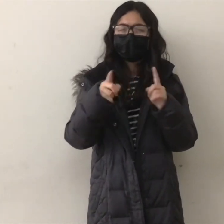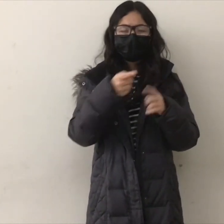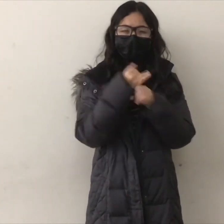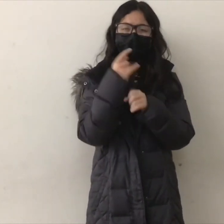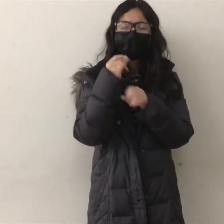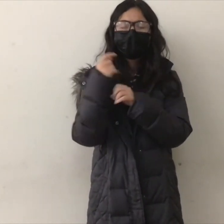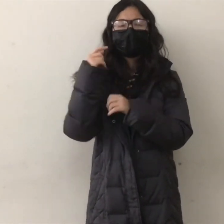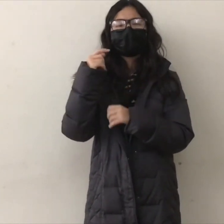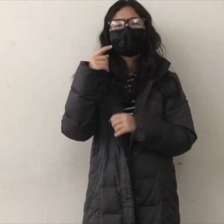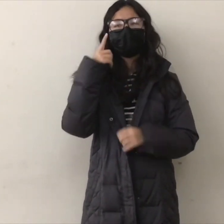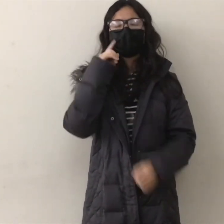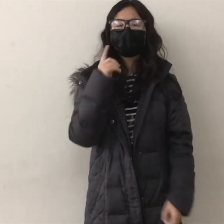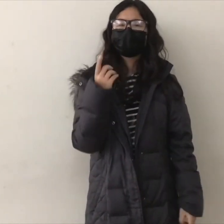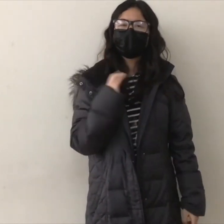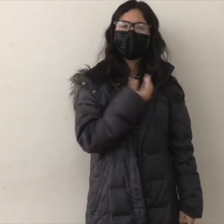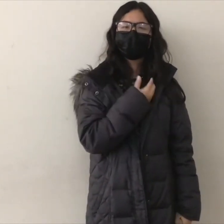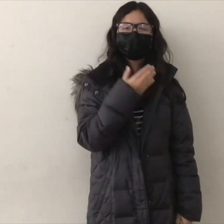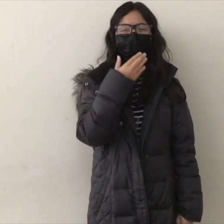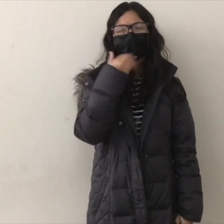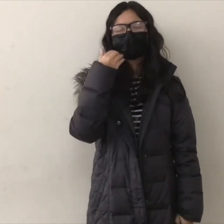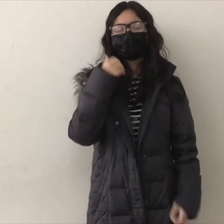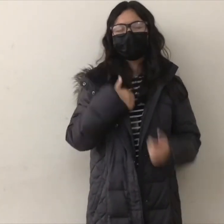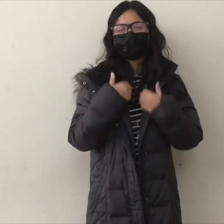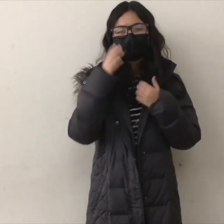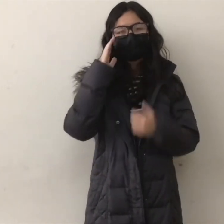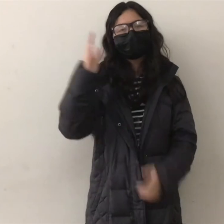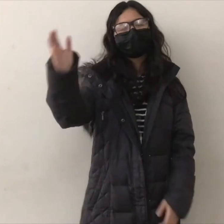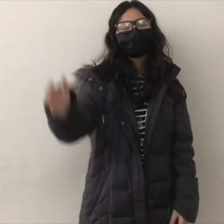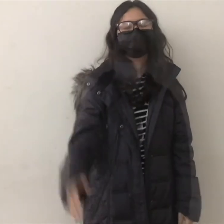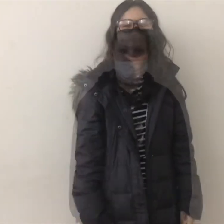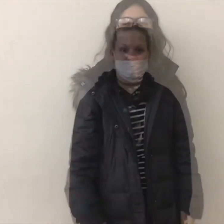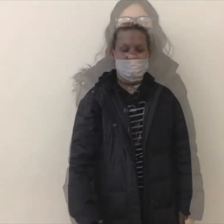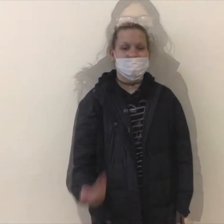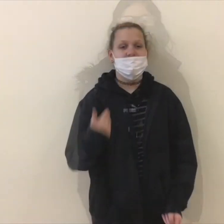even during times where it's been hard I've still been able to learn.